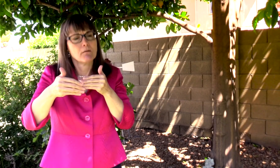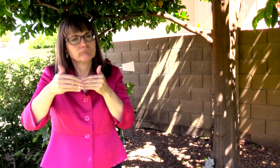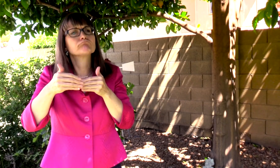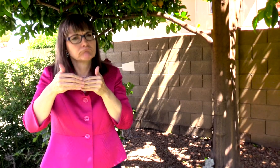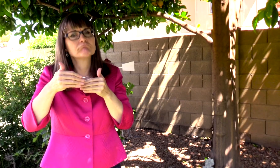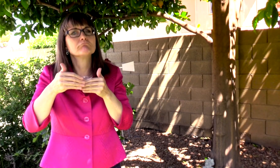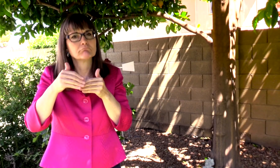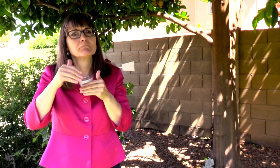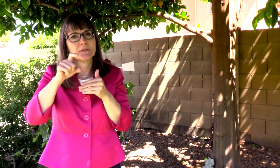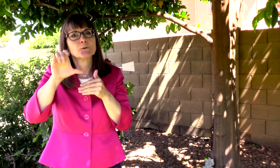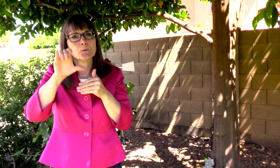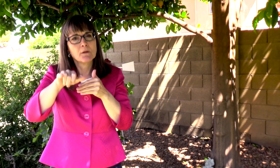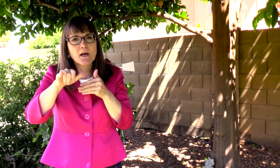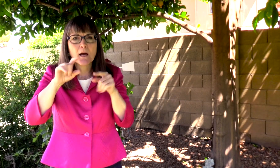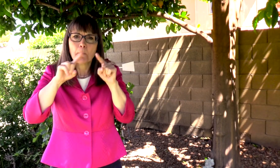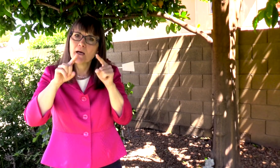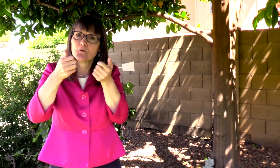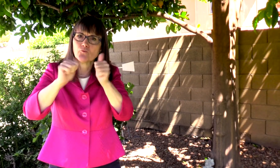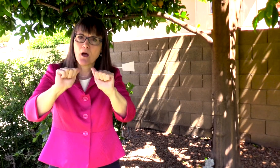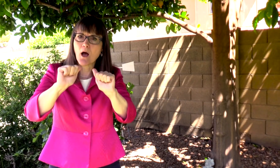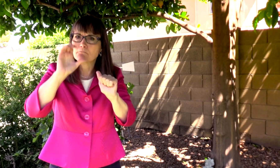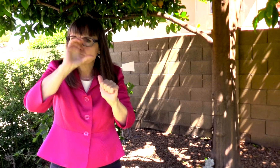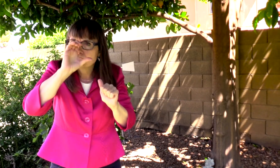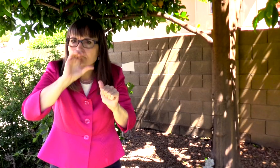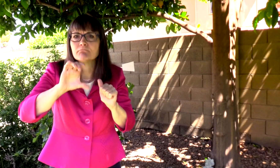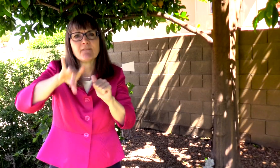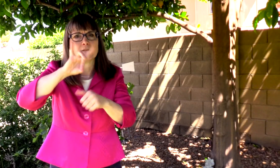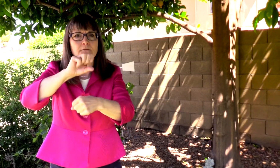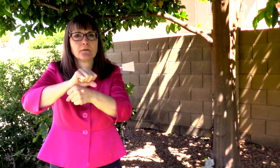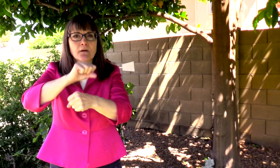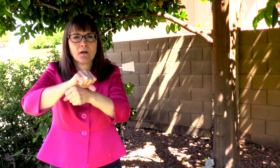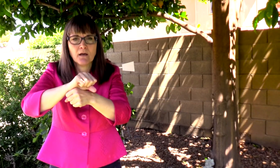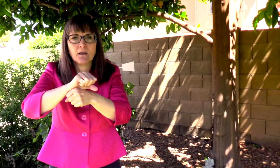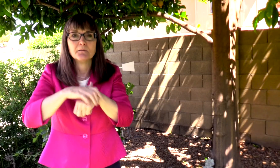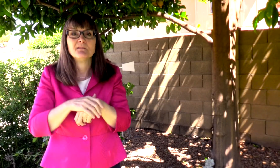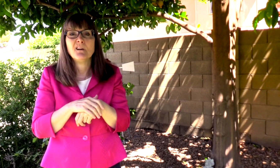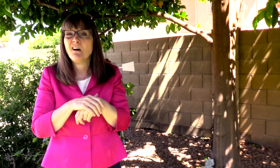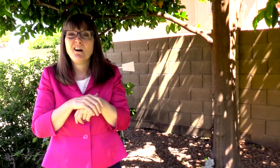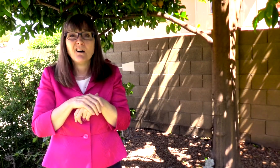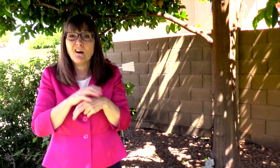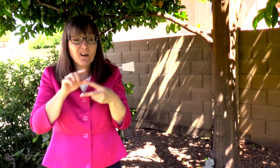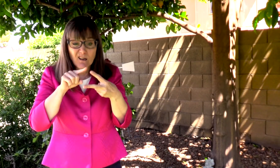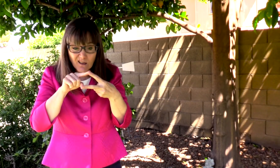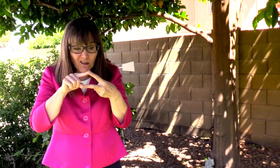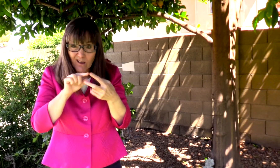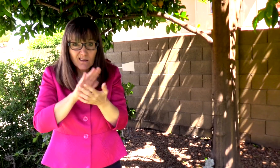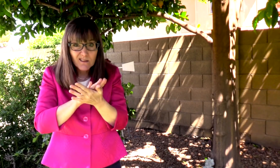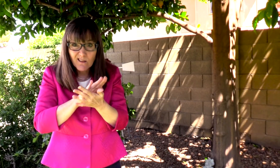YOU NEED TO DO THOSE THINGS, BUT YOU CAN STILL TRY TO FIND A JOB.